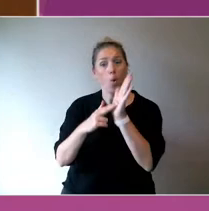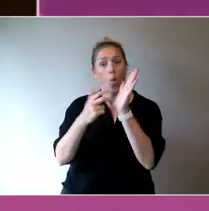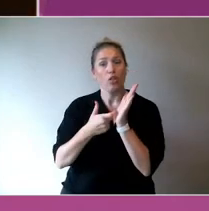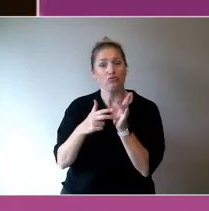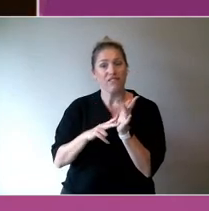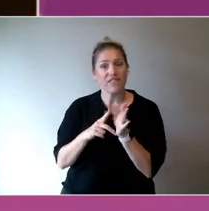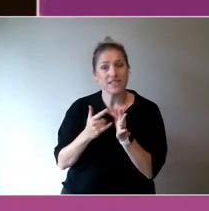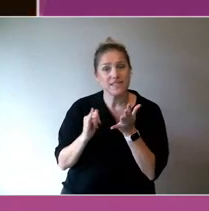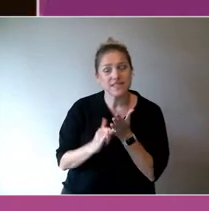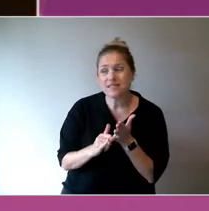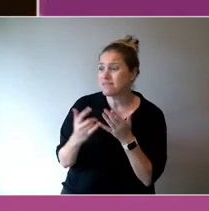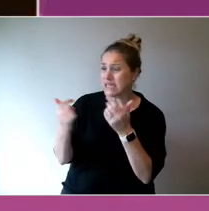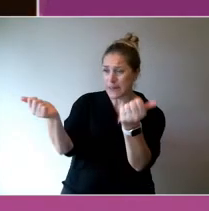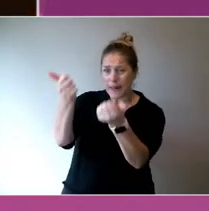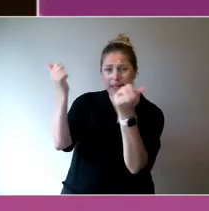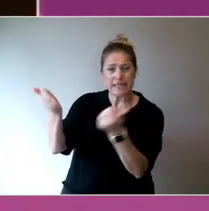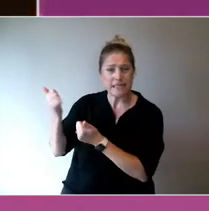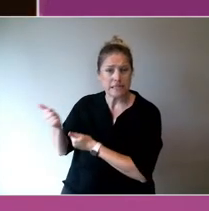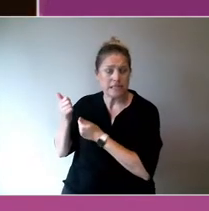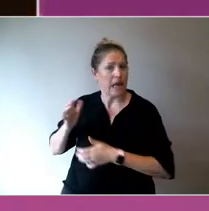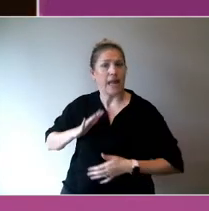I mean, plenty of colleagues are.